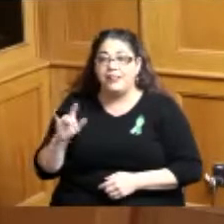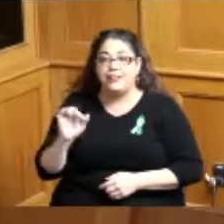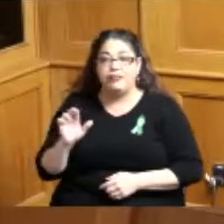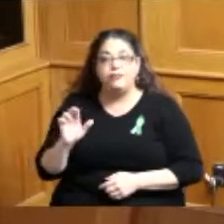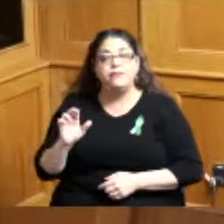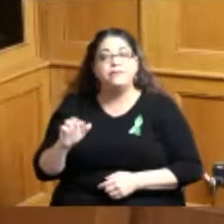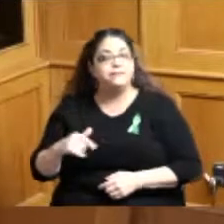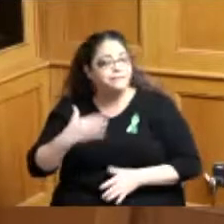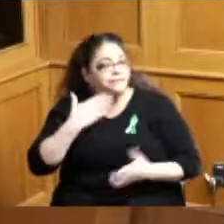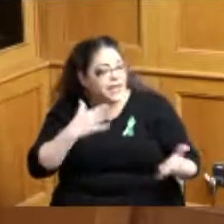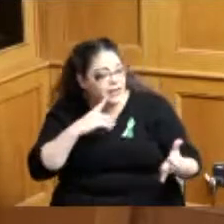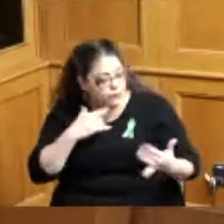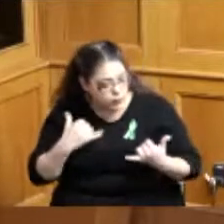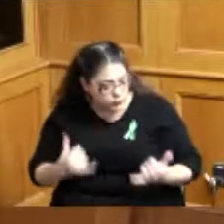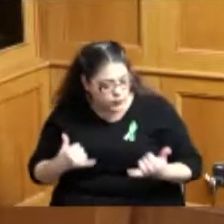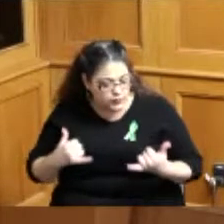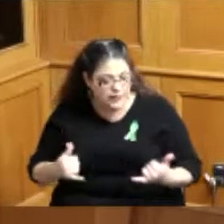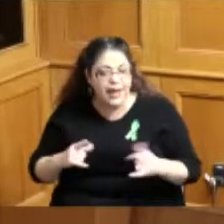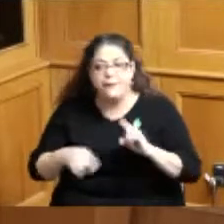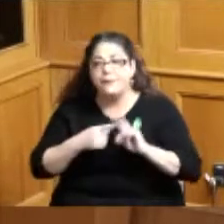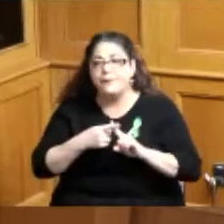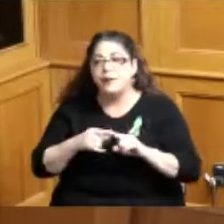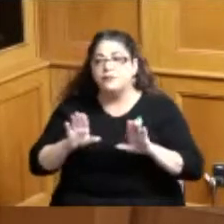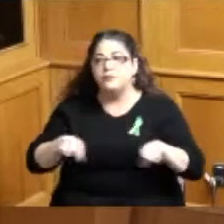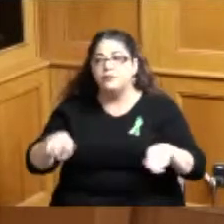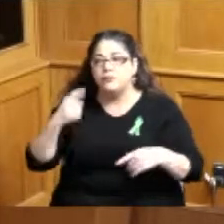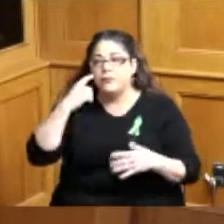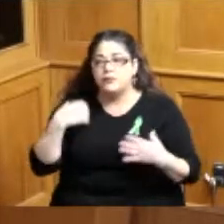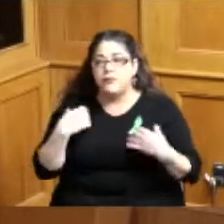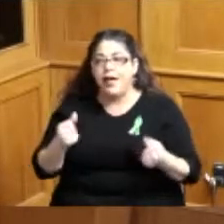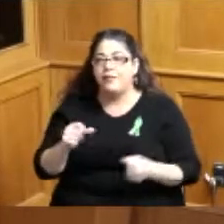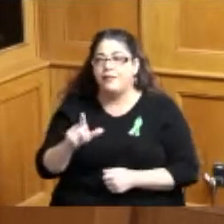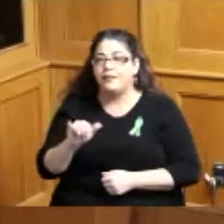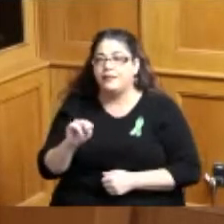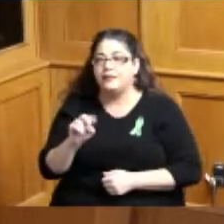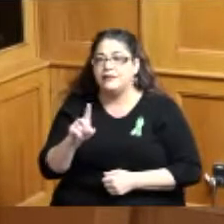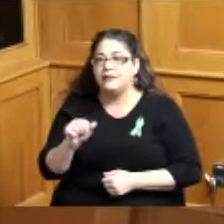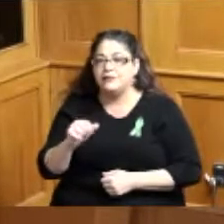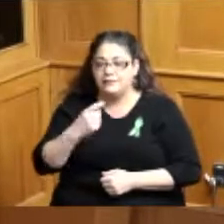the proclamation today about children's mental health as Linda said the need for this